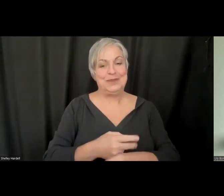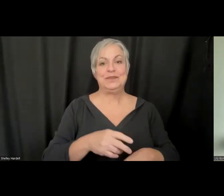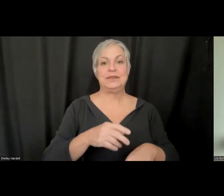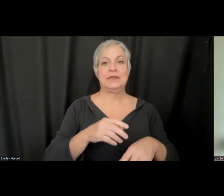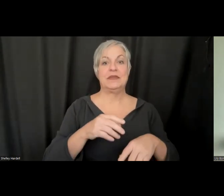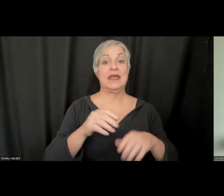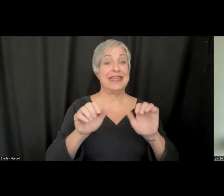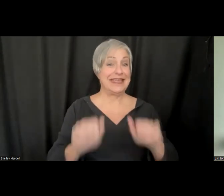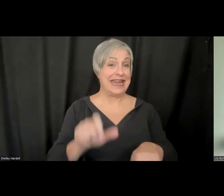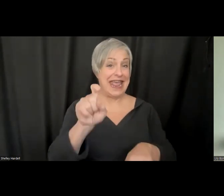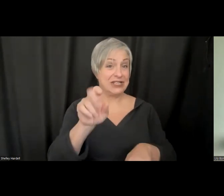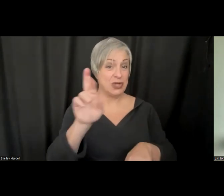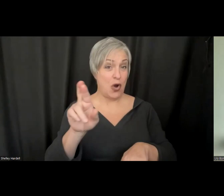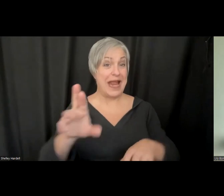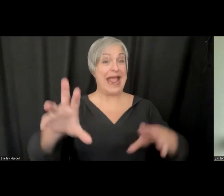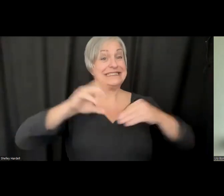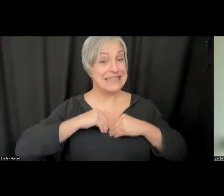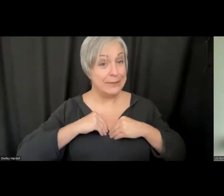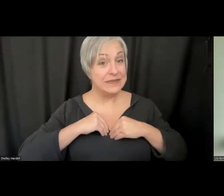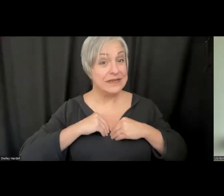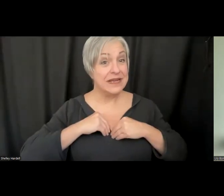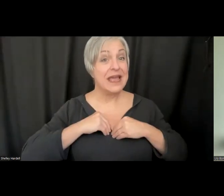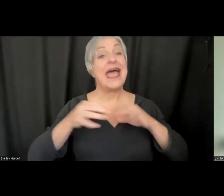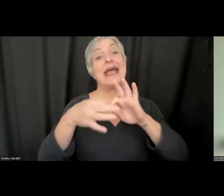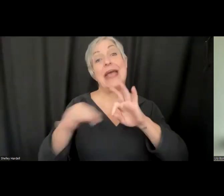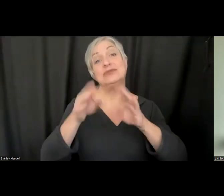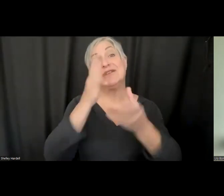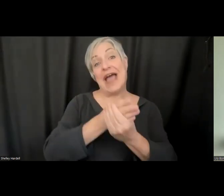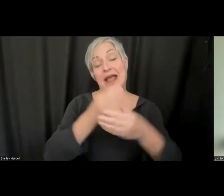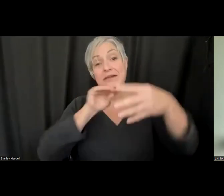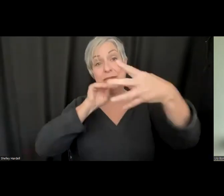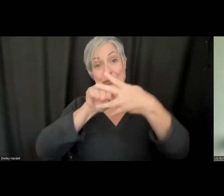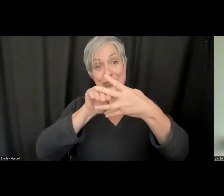accept a caption file? Do they have to go the encoding route? I